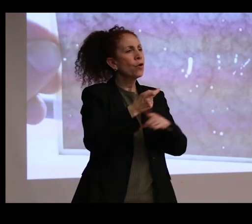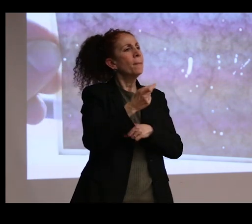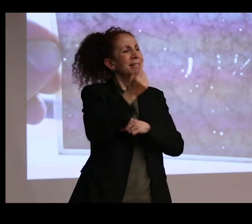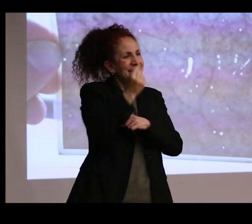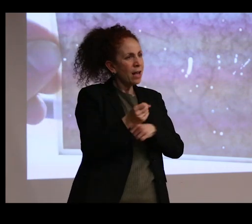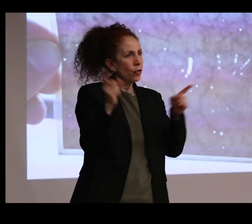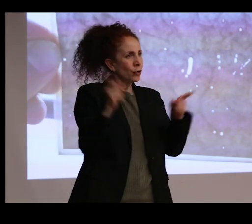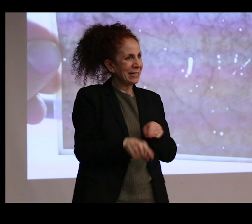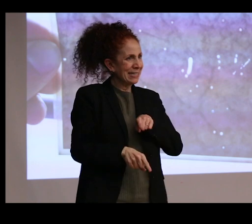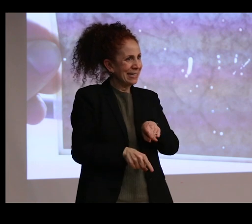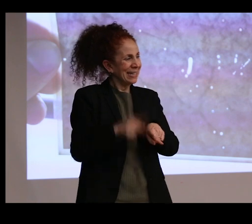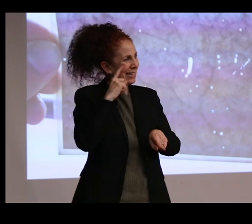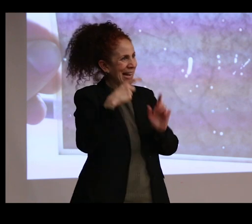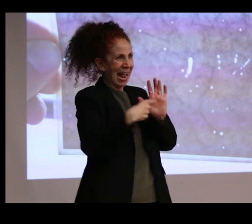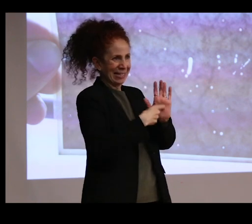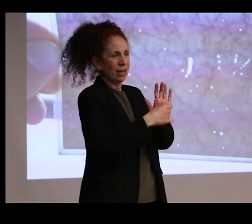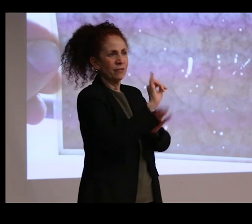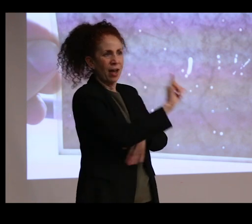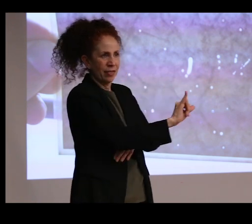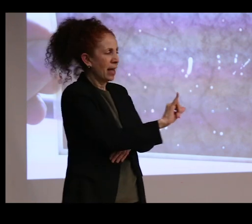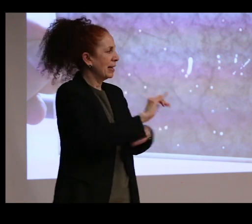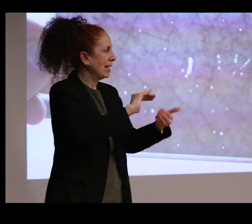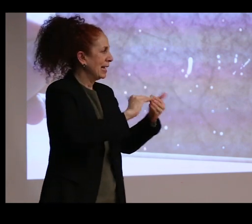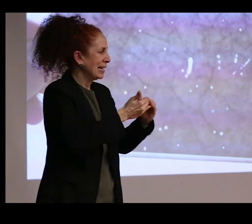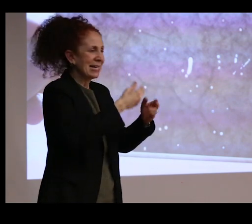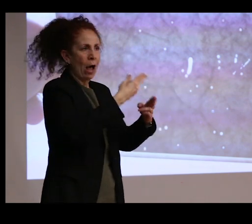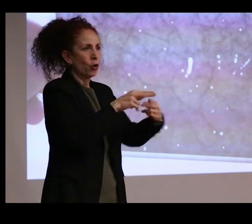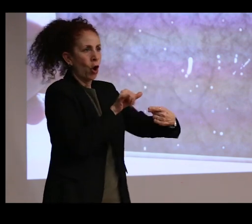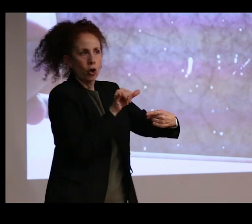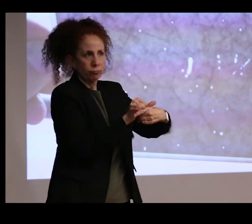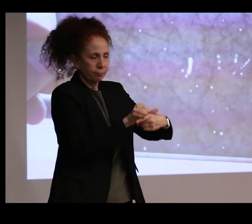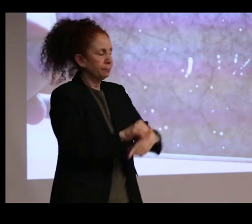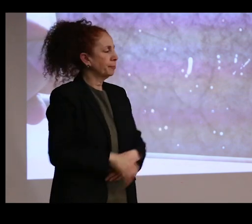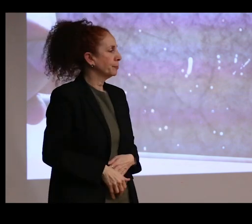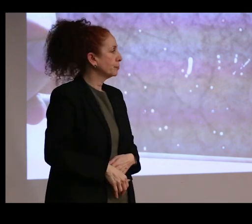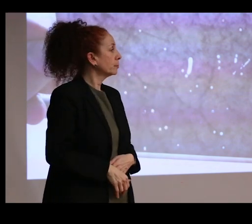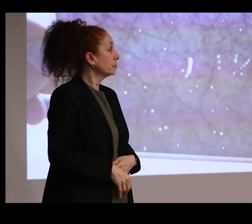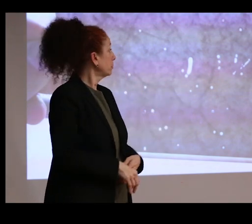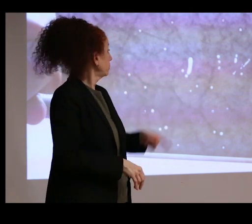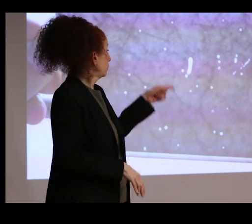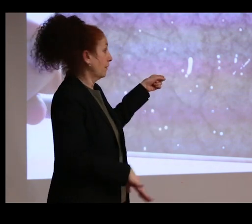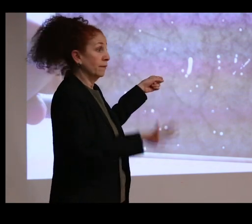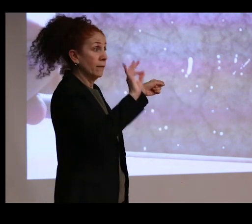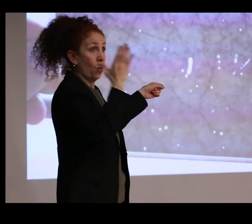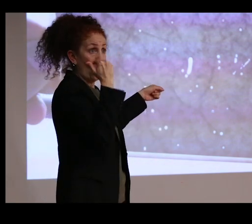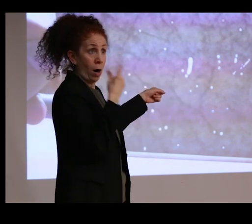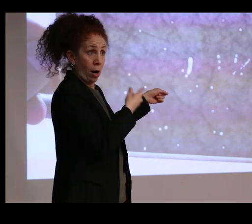identified that in a town called Gooty, and he found it because it had just either killed